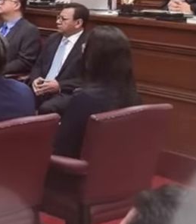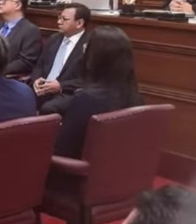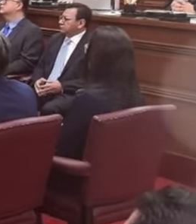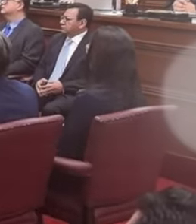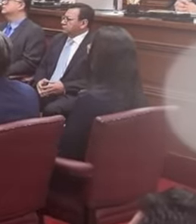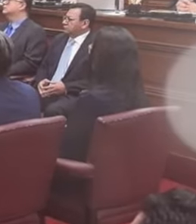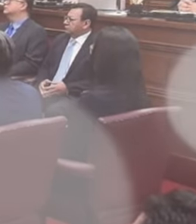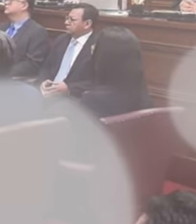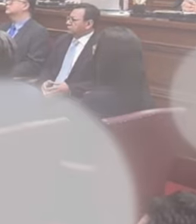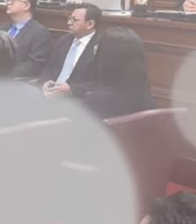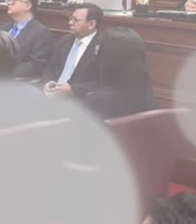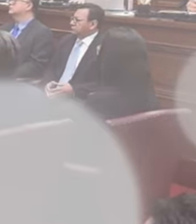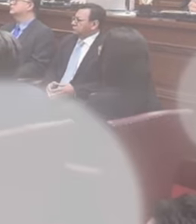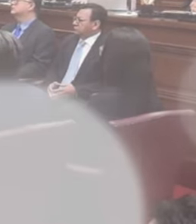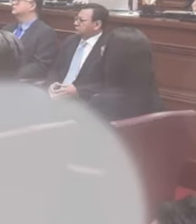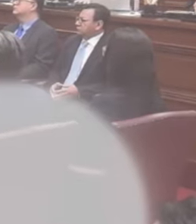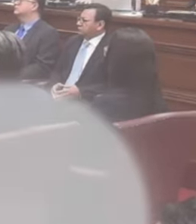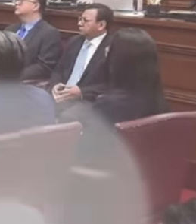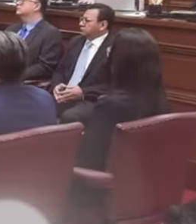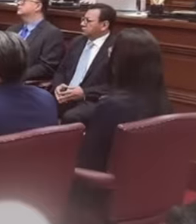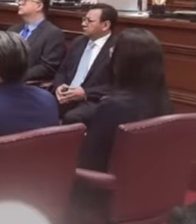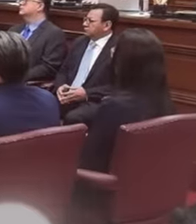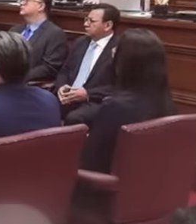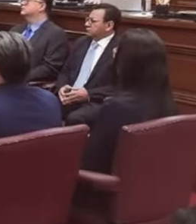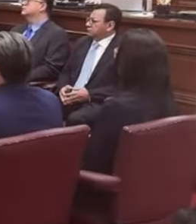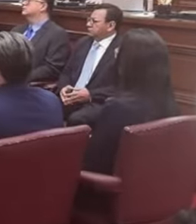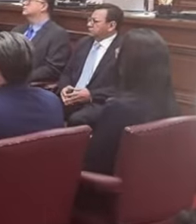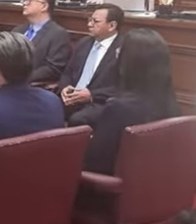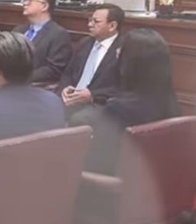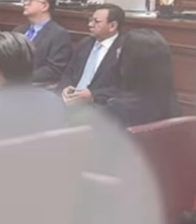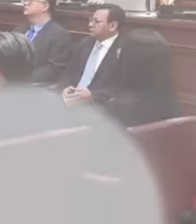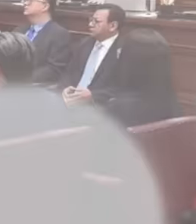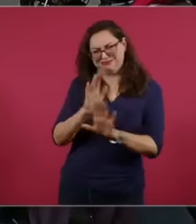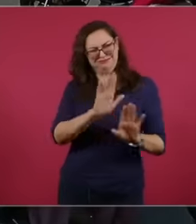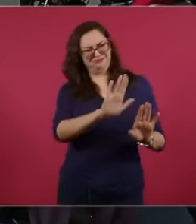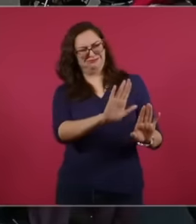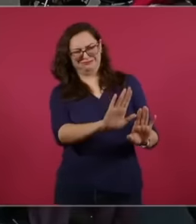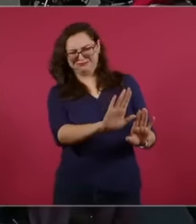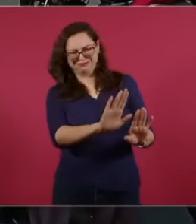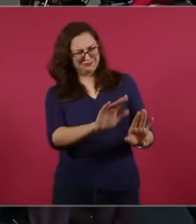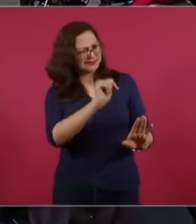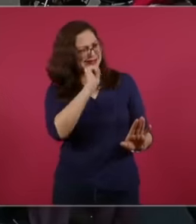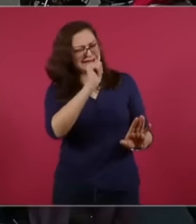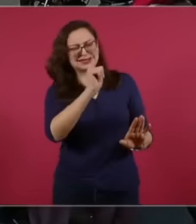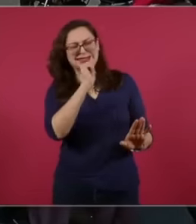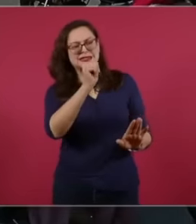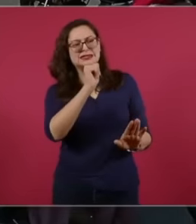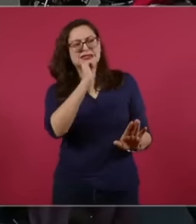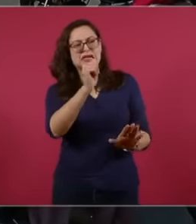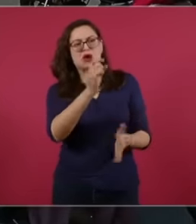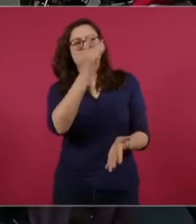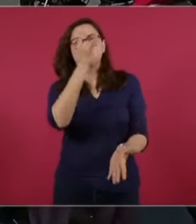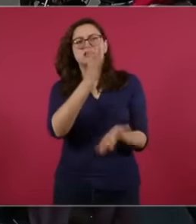is that the judges, the magistrates, the ministers are sought to be elected